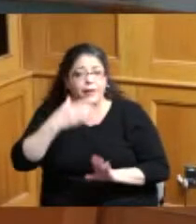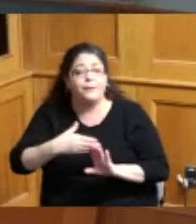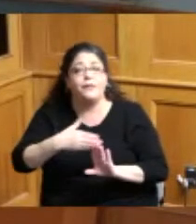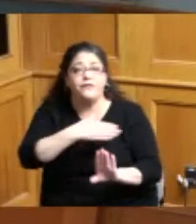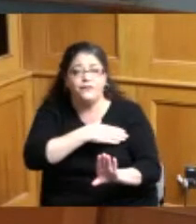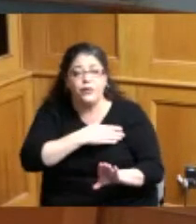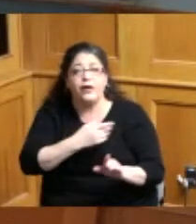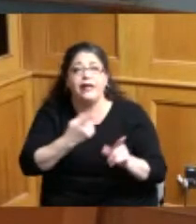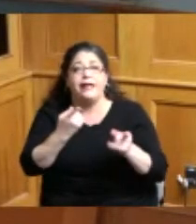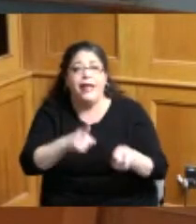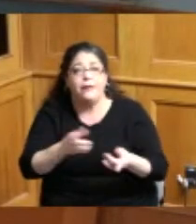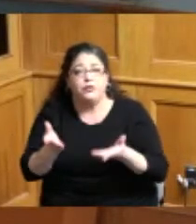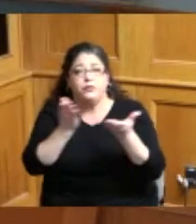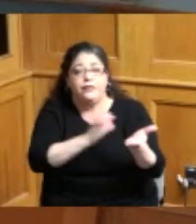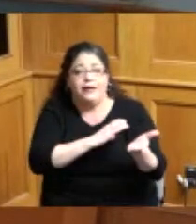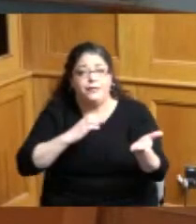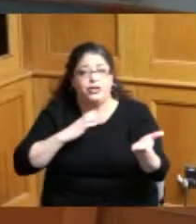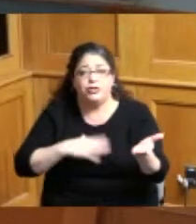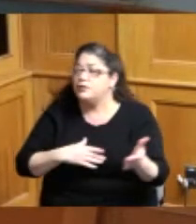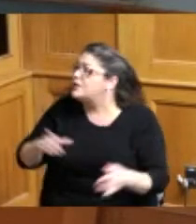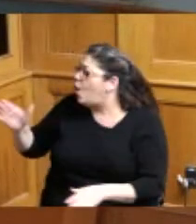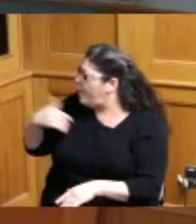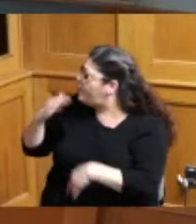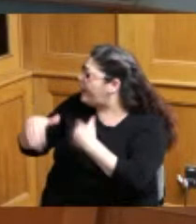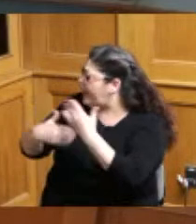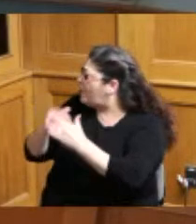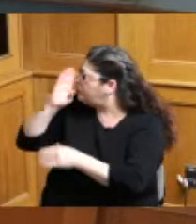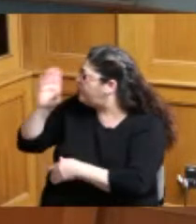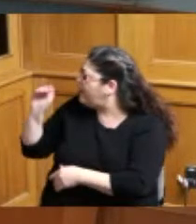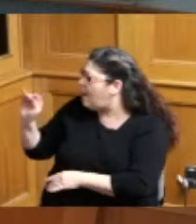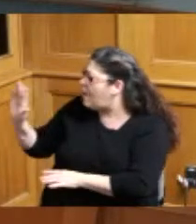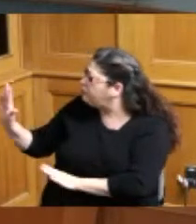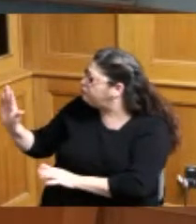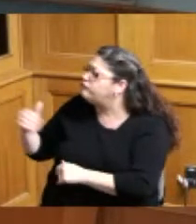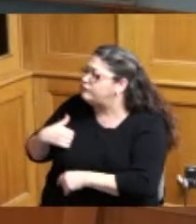to the Commissioners and it wasn't a question we'll get all that straight if there's things